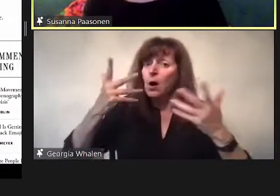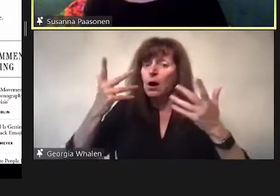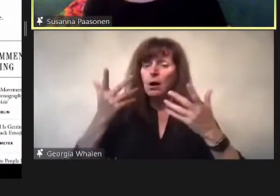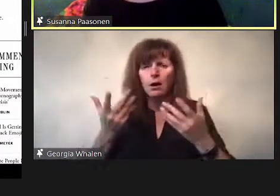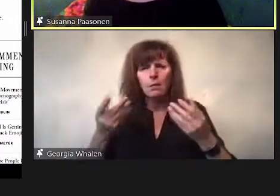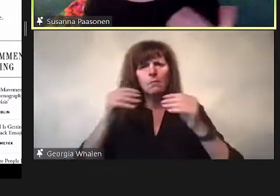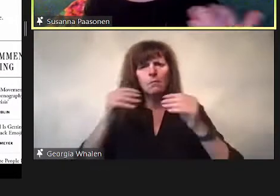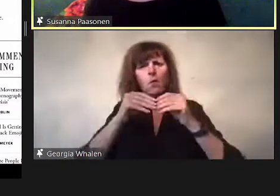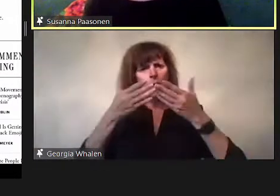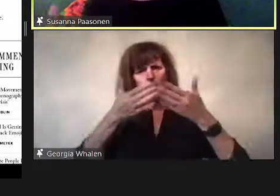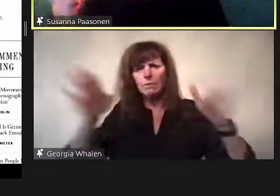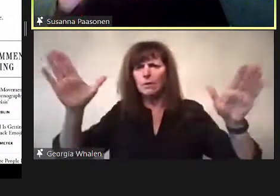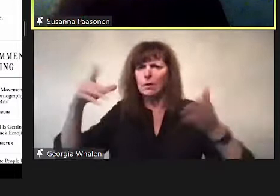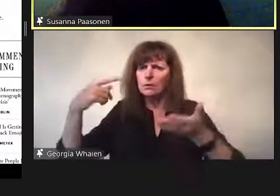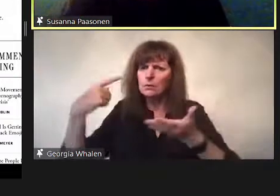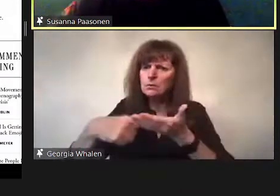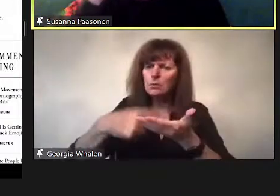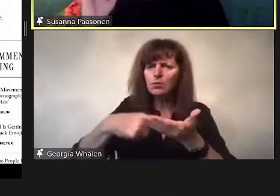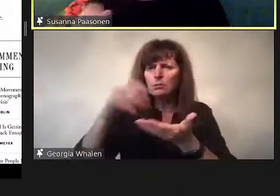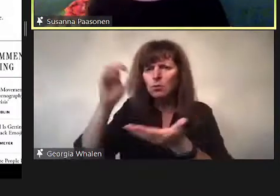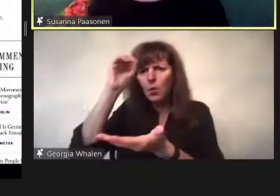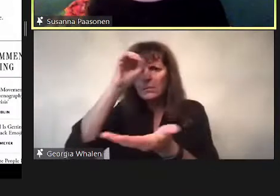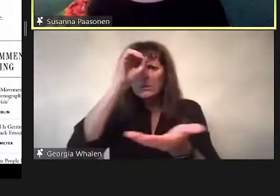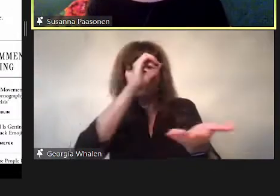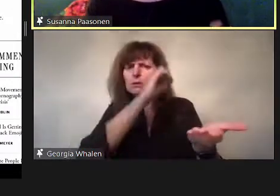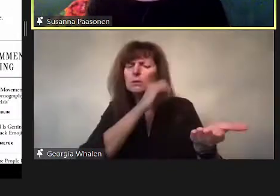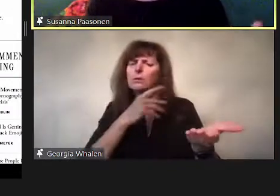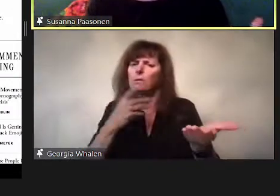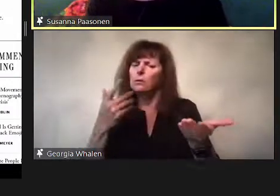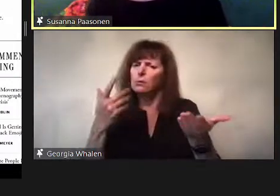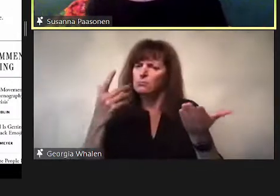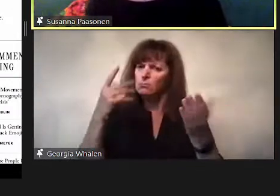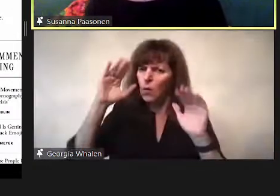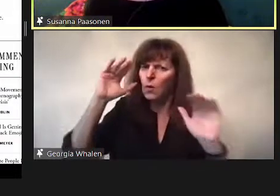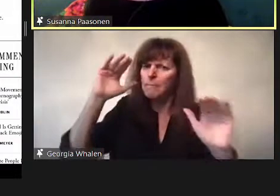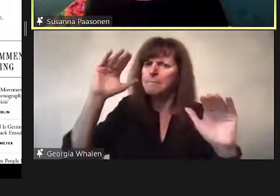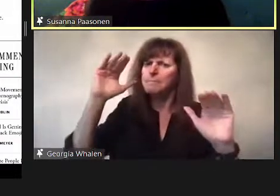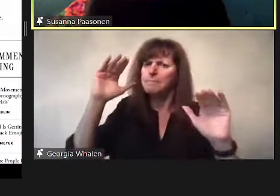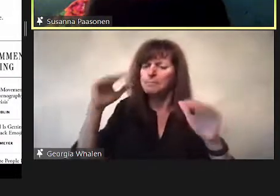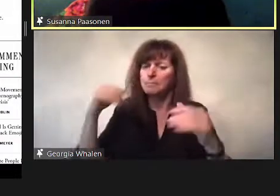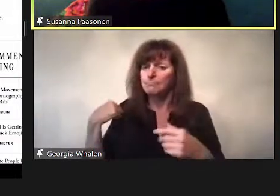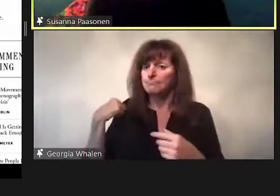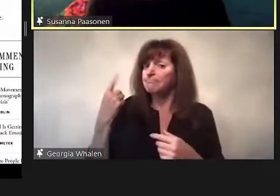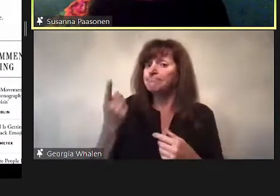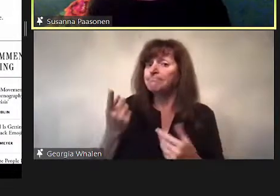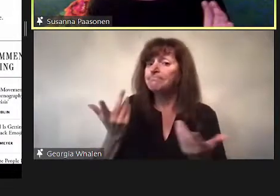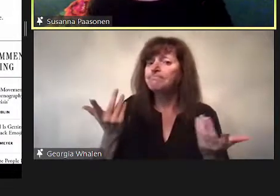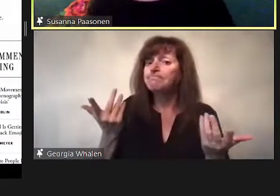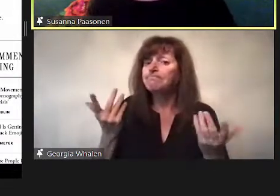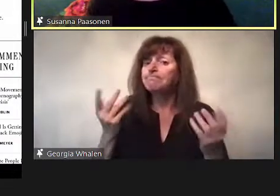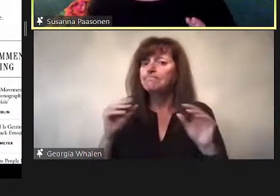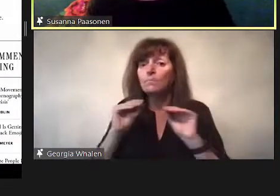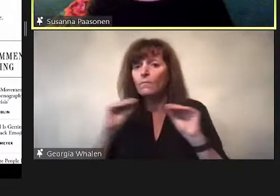claims made with this logic are likely to undue the logic of advertising platforms.